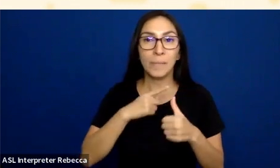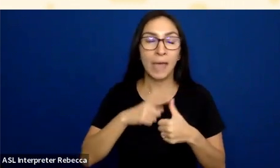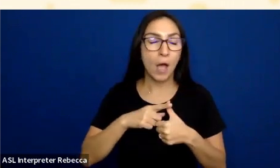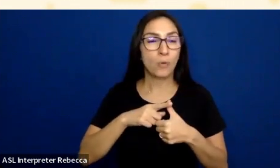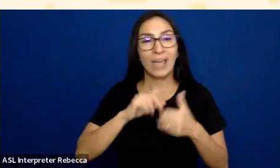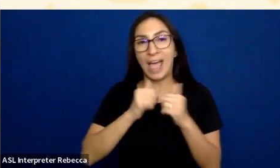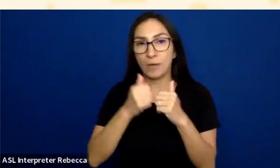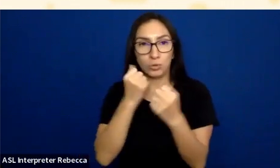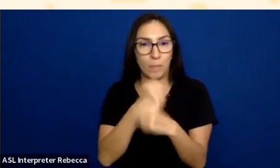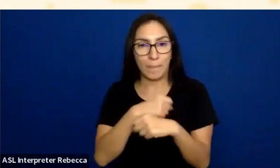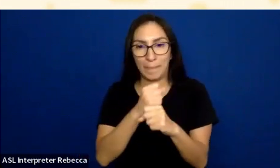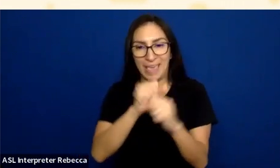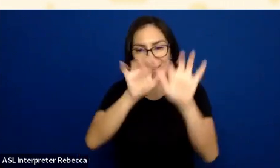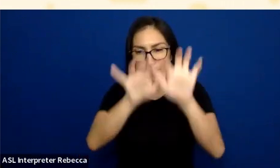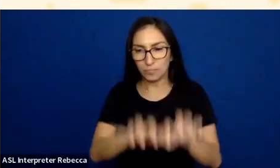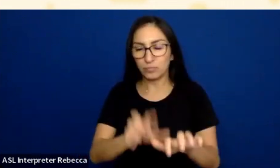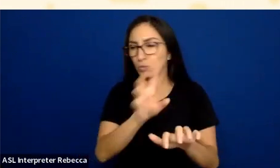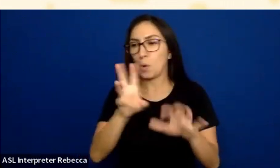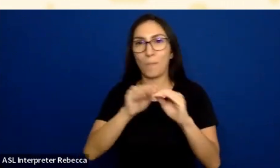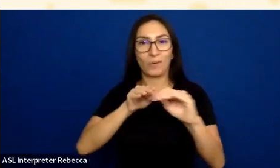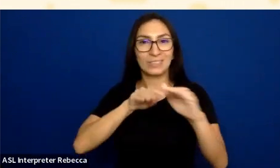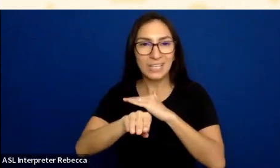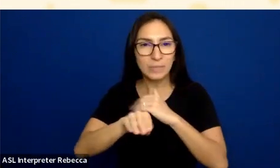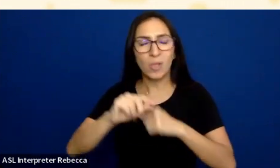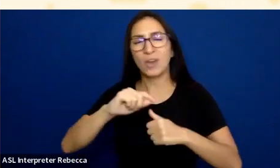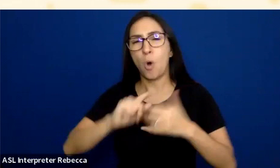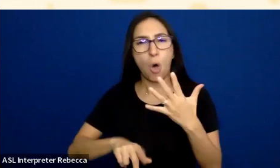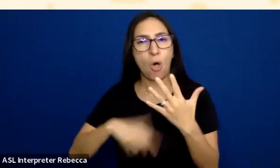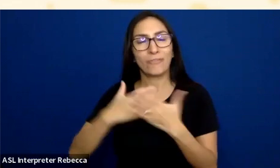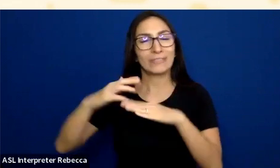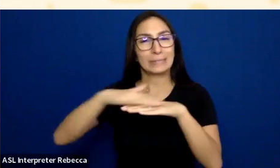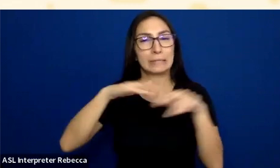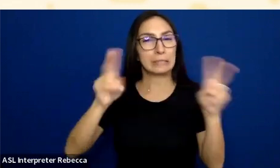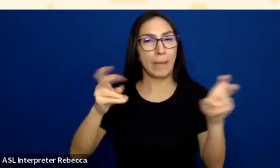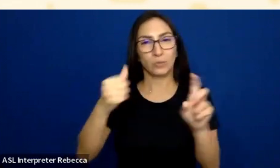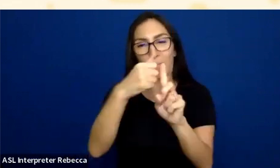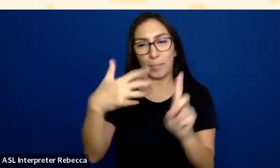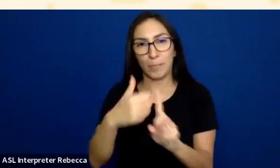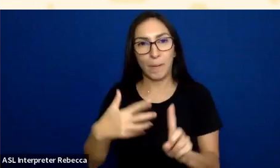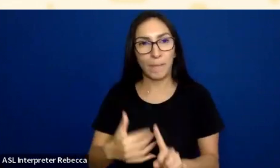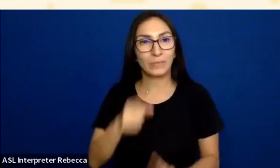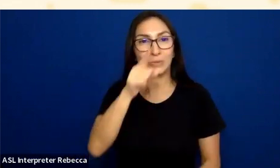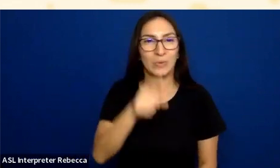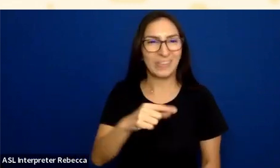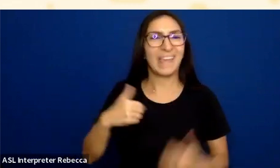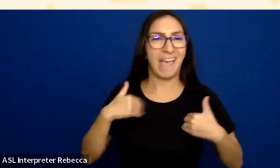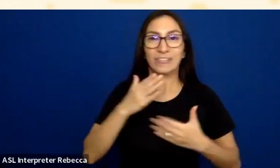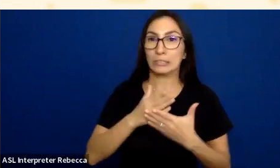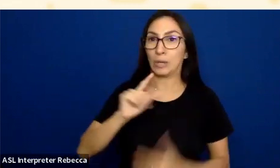articles on really what we are going to talk about, and some tools that we are going to be using as well. I think this will be kind of a more useful page to refer to afterwards,